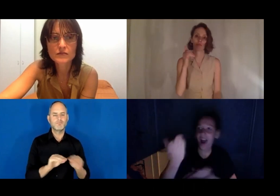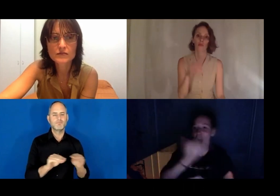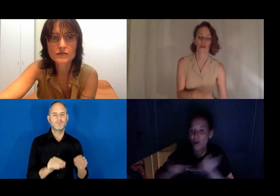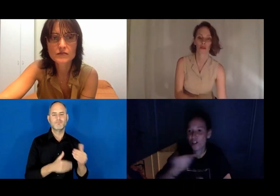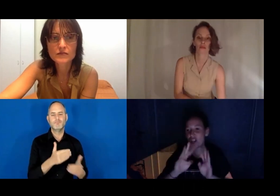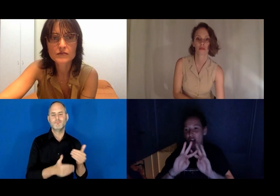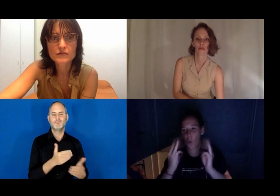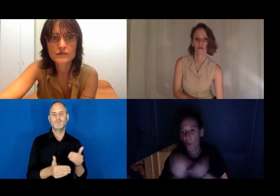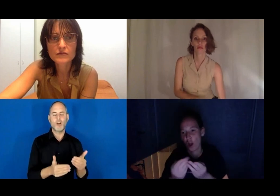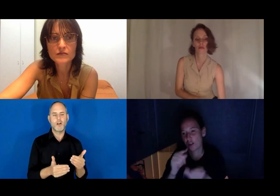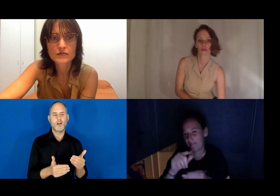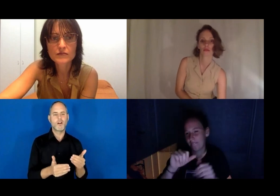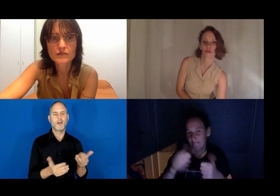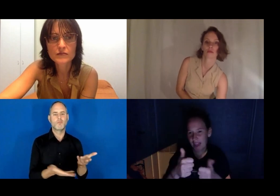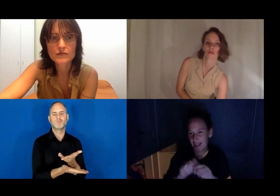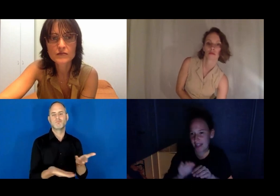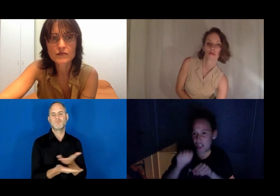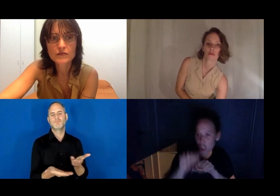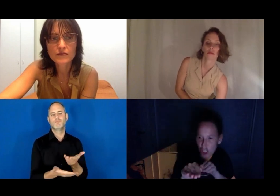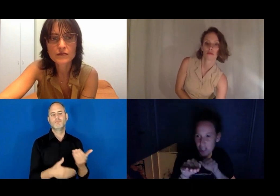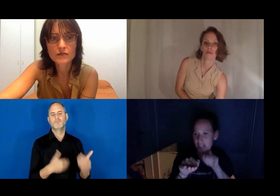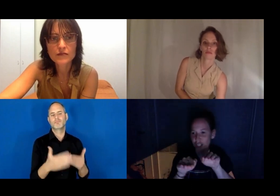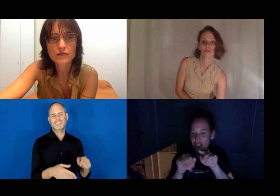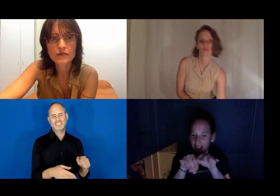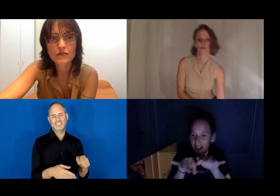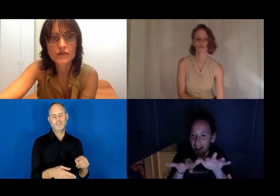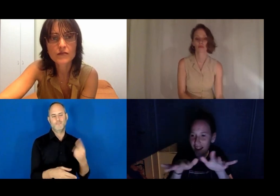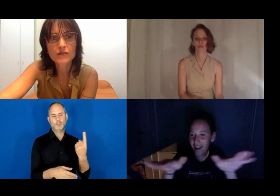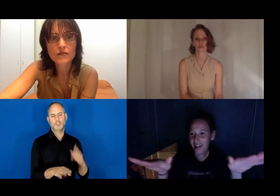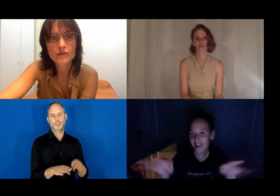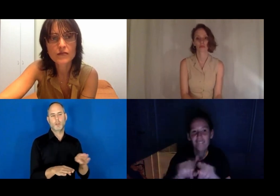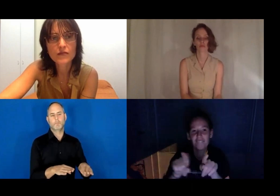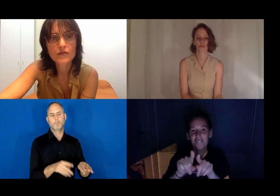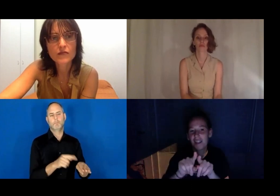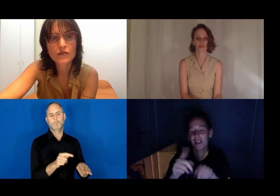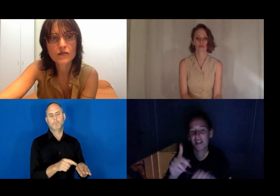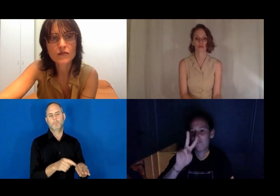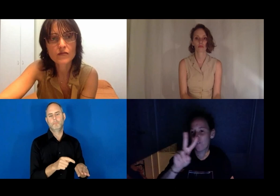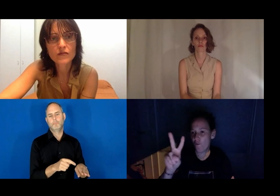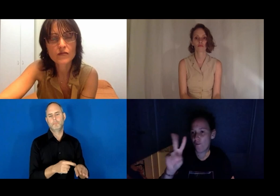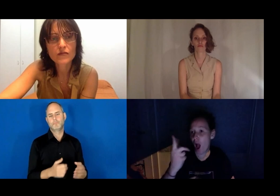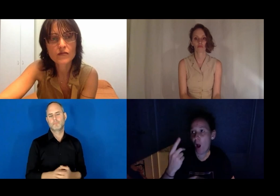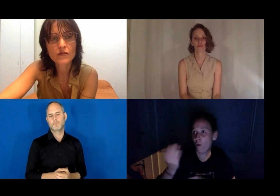To encourage people to be brave and maybe also explain step-by-step what to do.